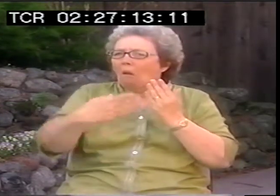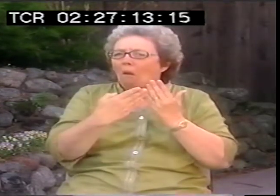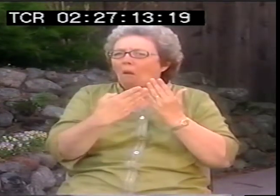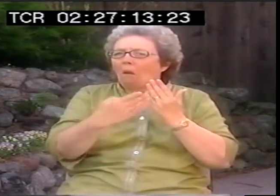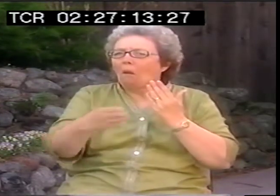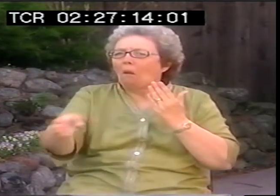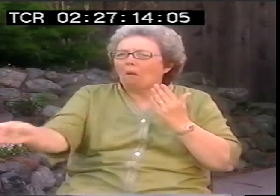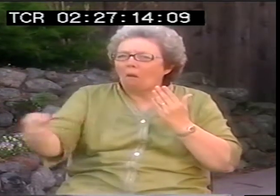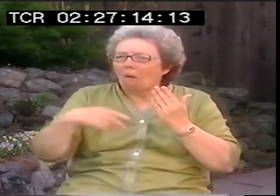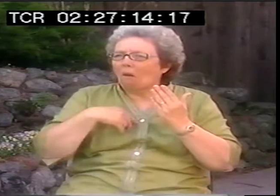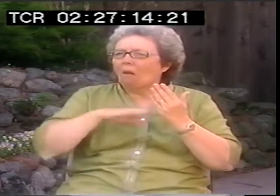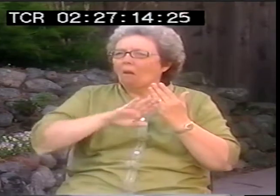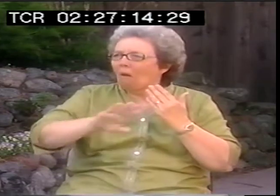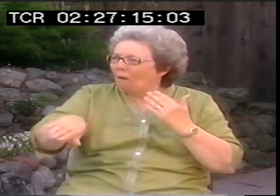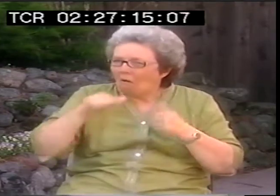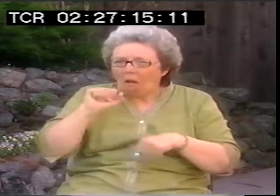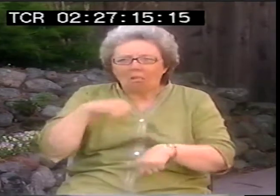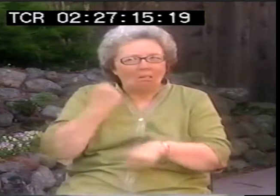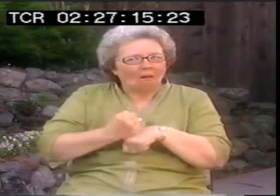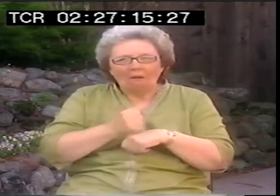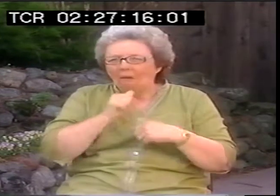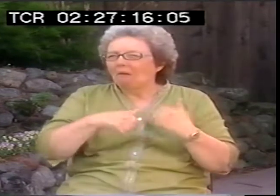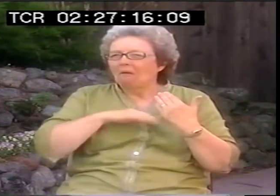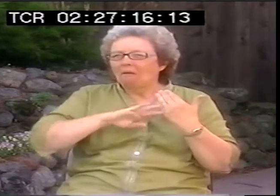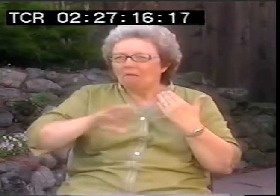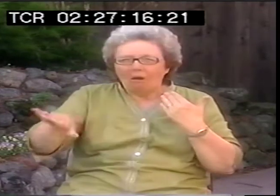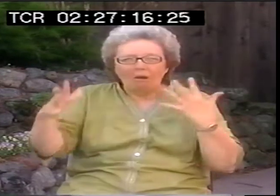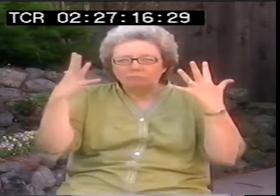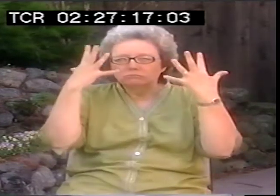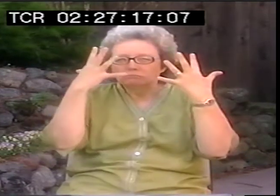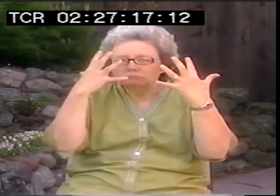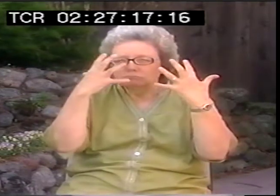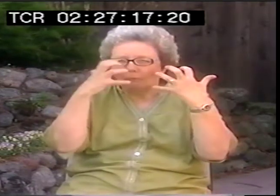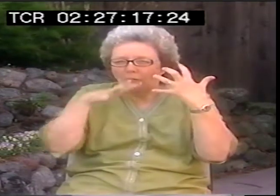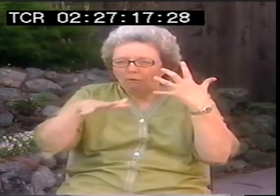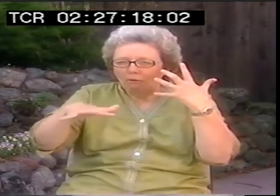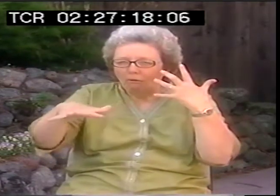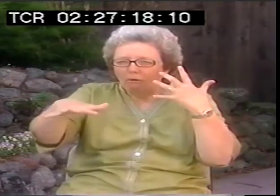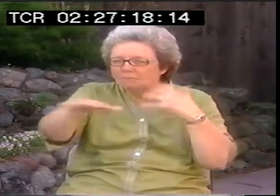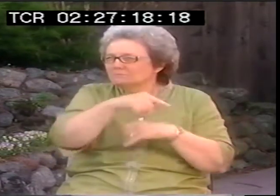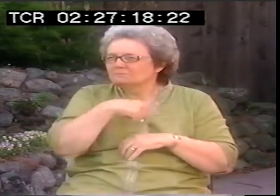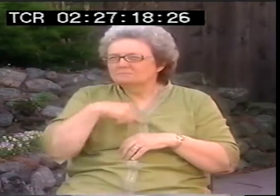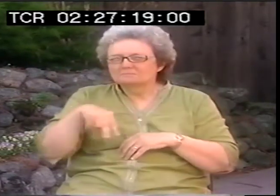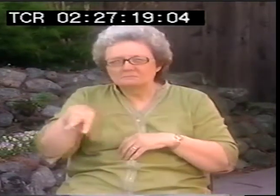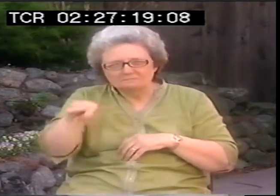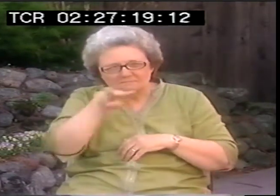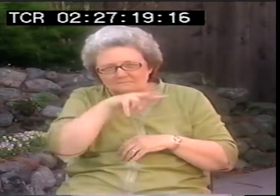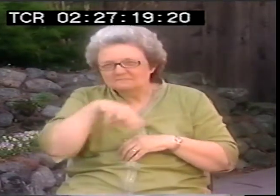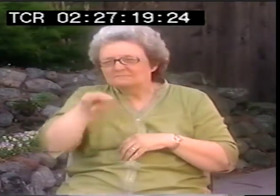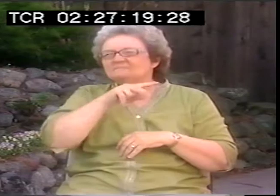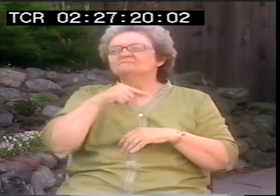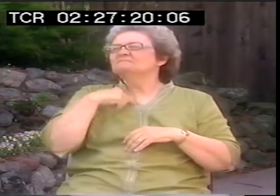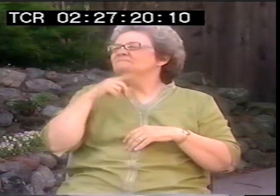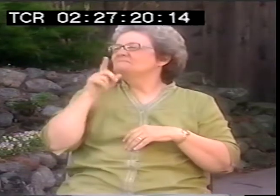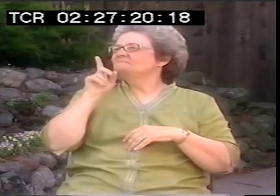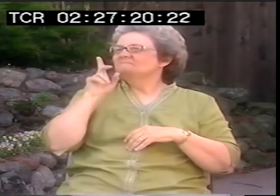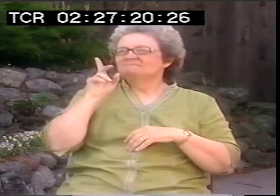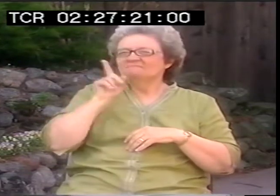I gave it a push and it's swung the open. It wasn't even locked. Behind that door it was dark and quiet.